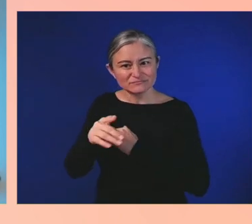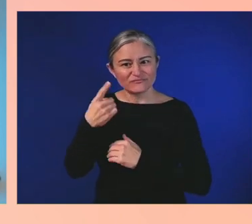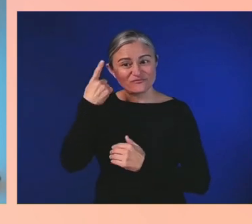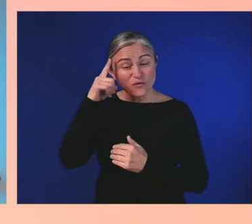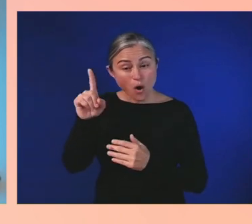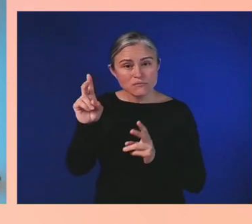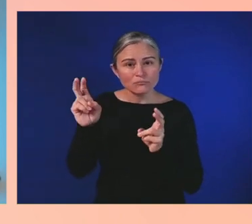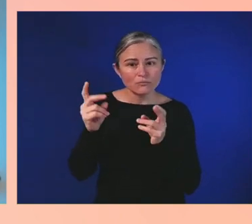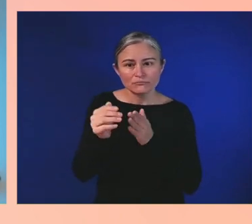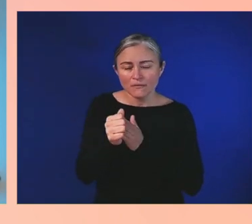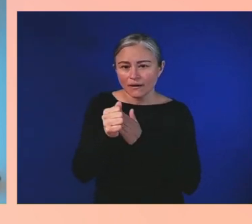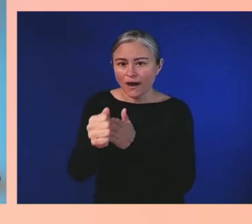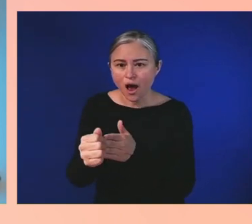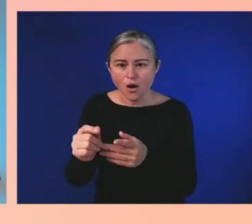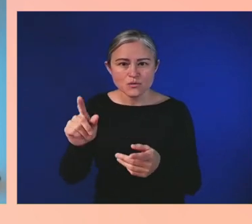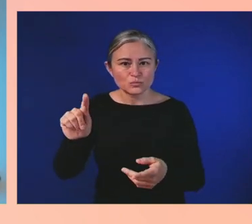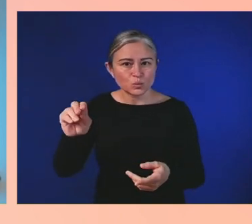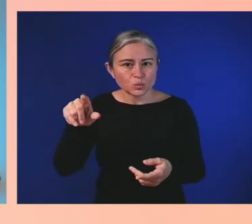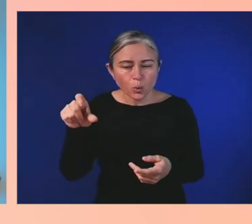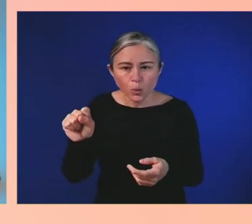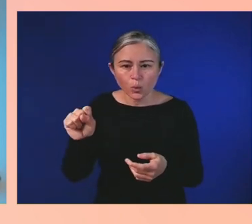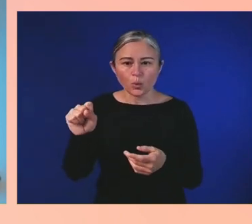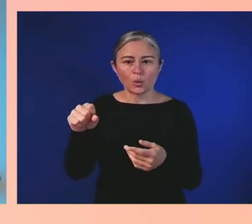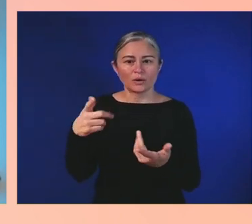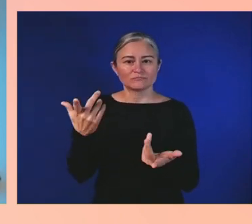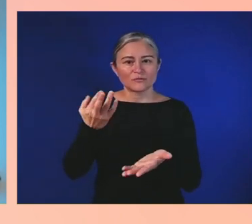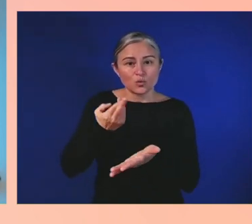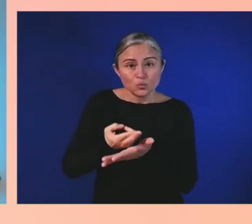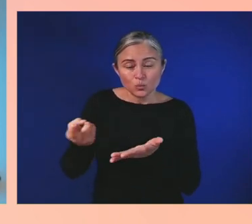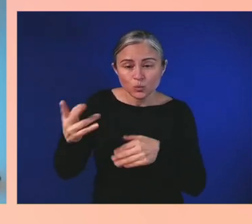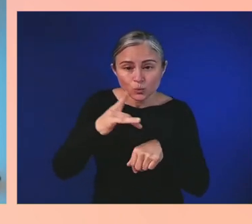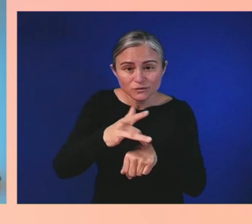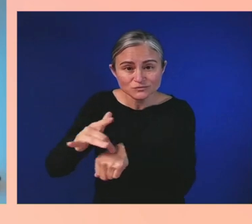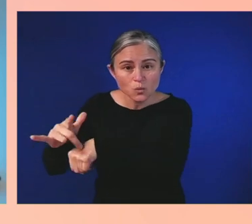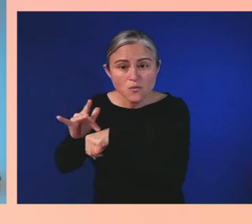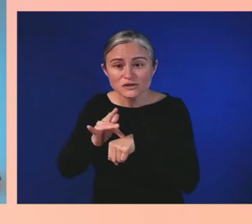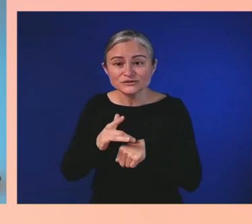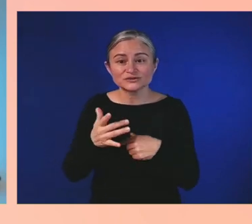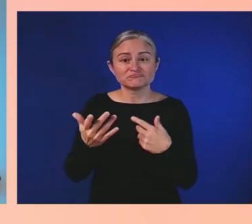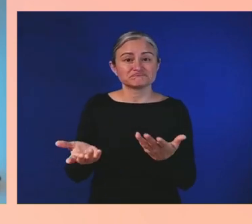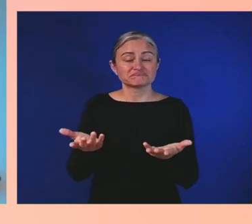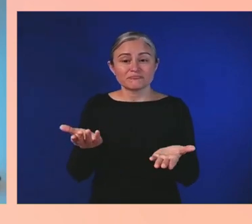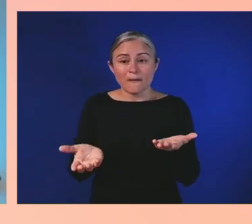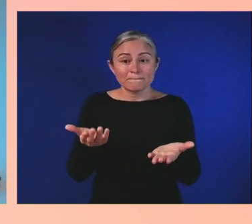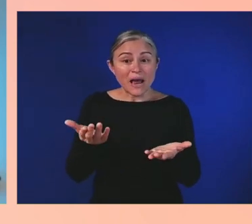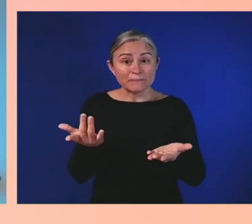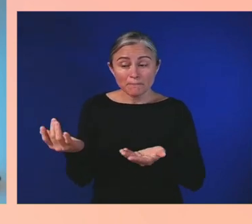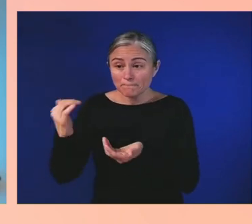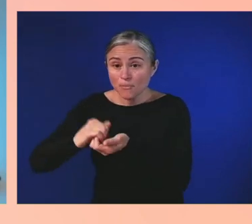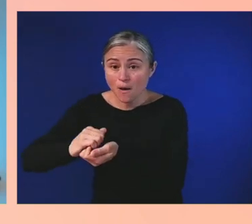and resources, and even potential partnerships as a creator with a disability.